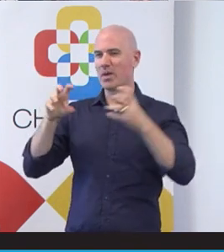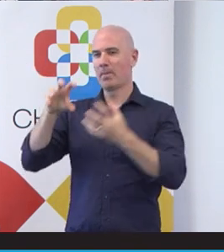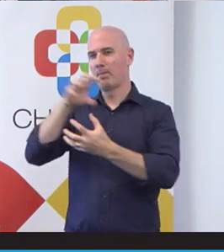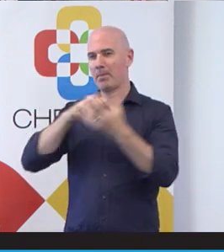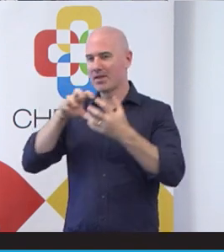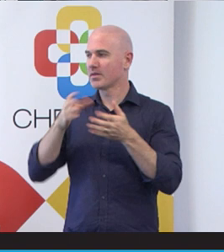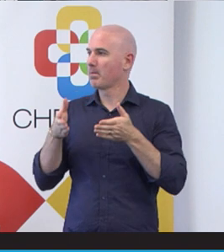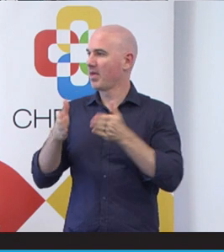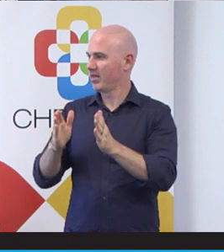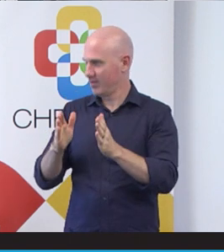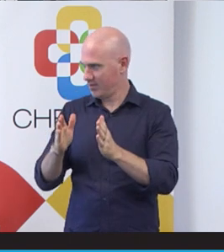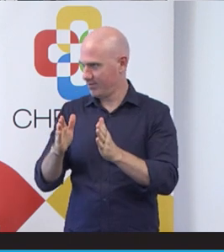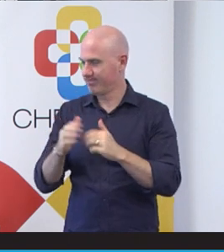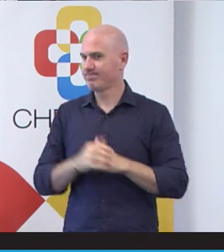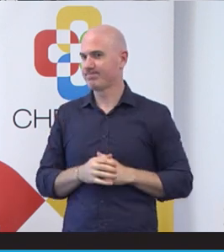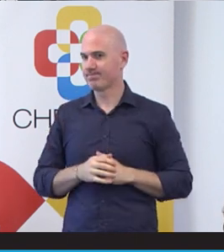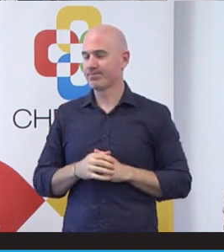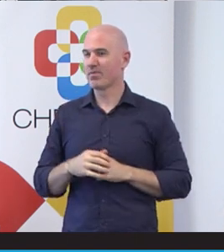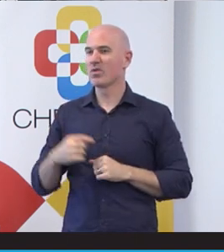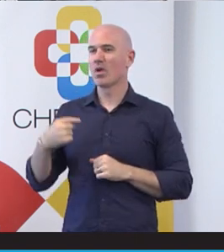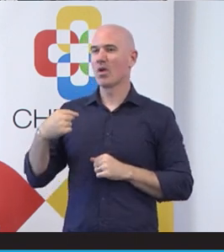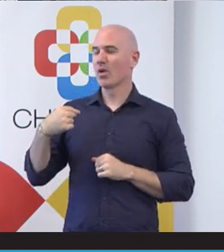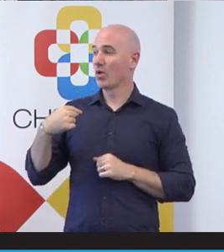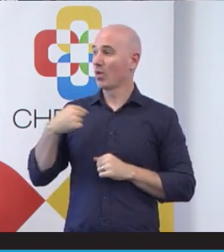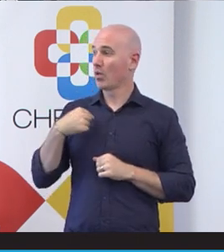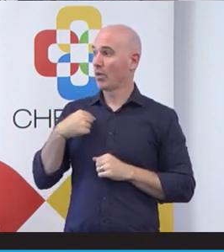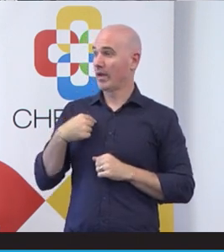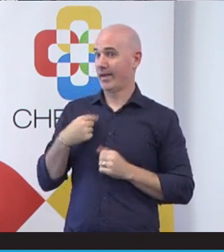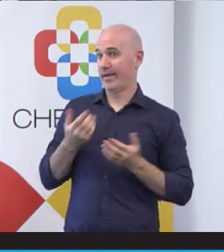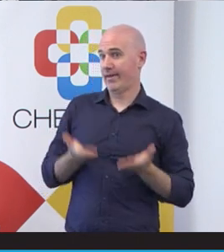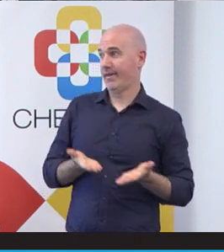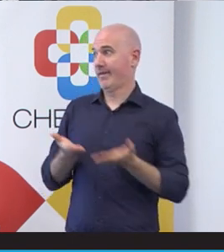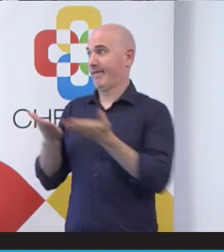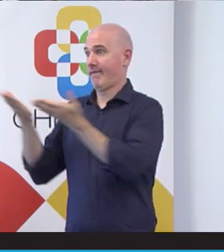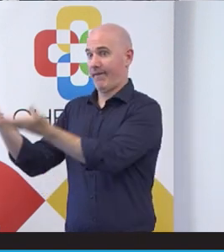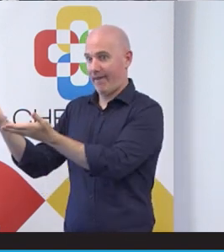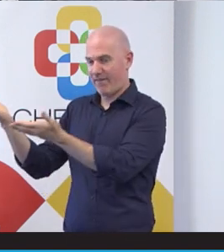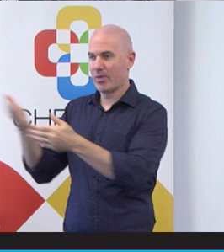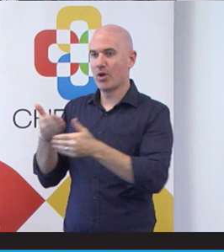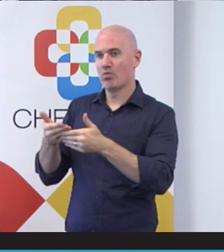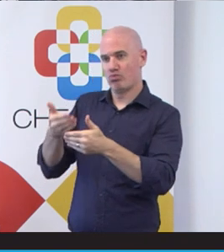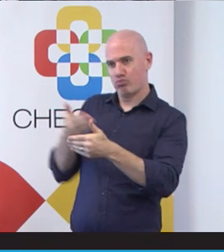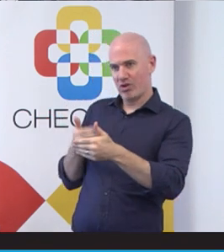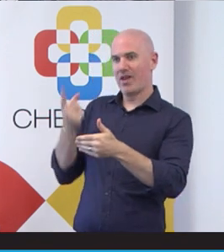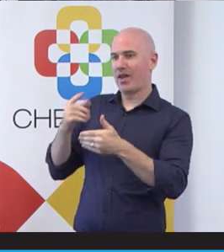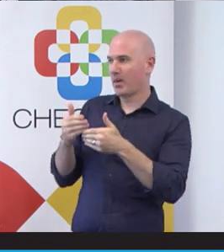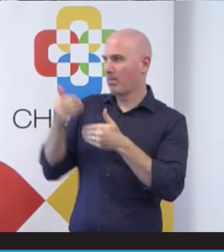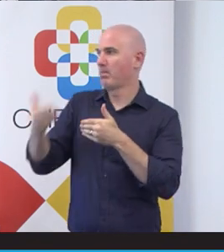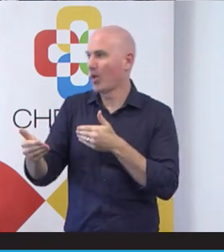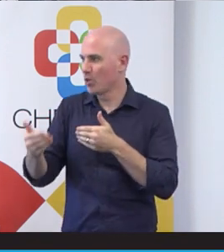to do that. So we provided them with the pre and post information data so that it contained